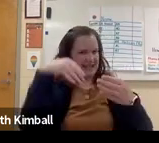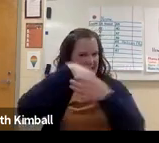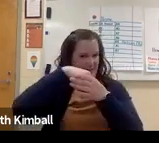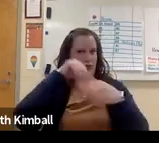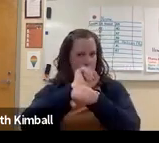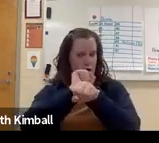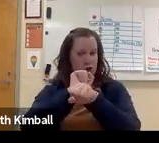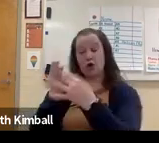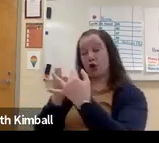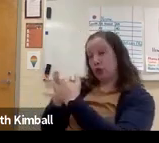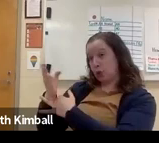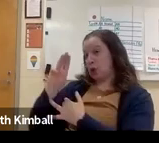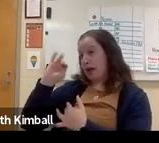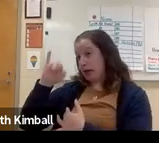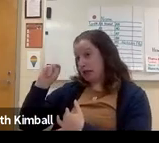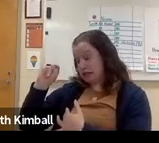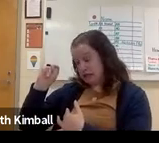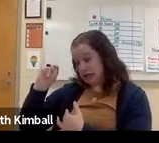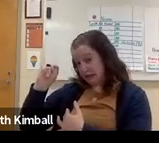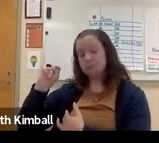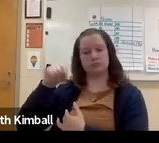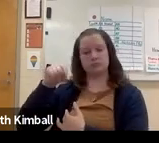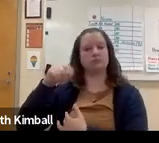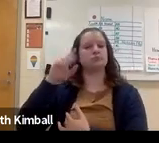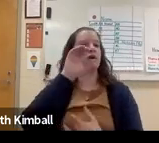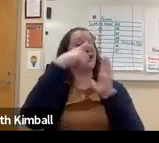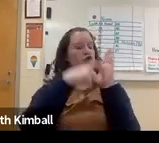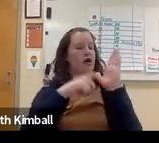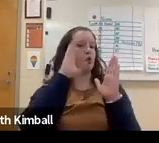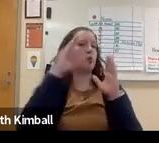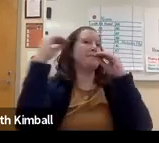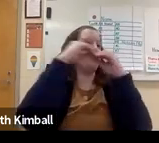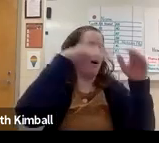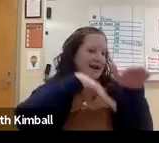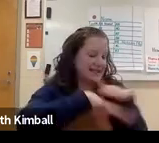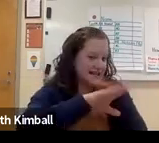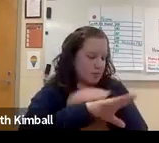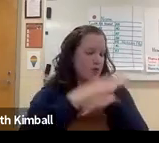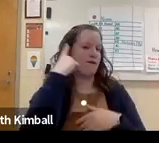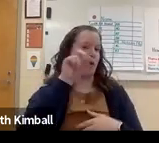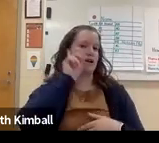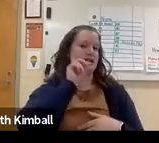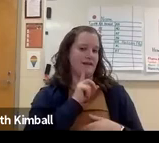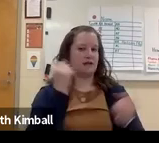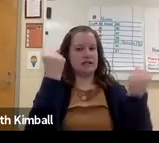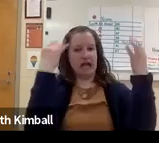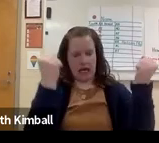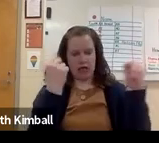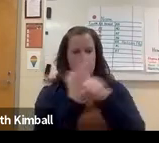Just one thought I wanted to share when looking at the MIT program or scratch.MIT.